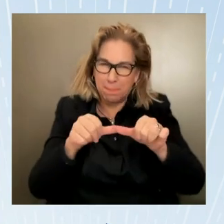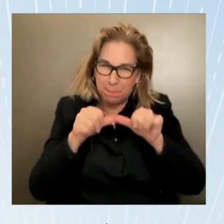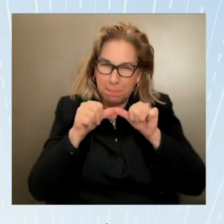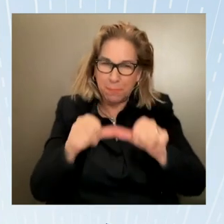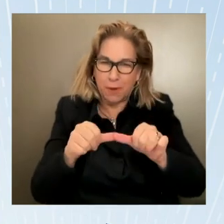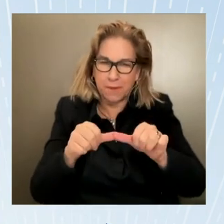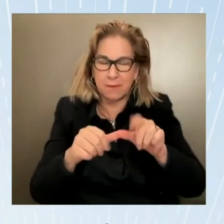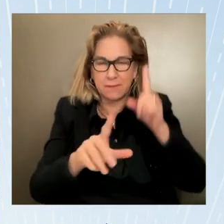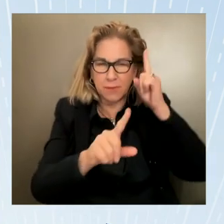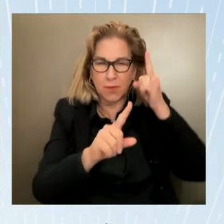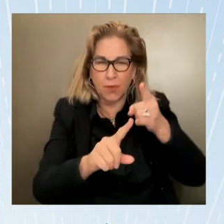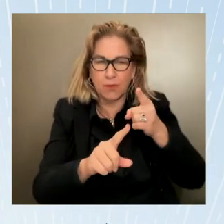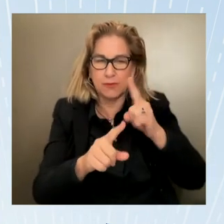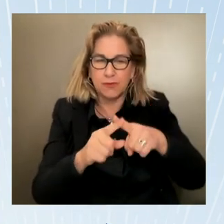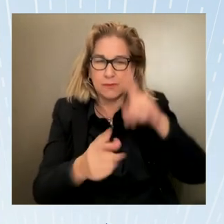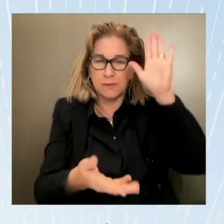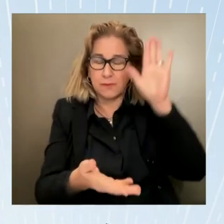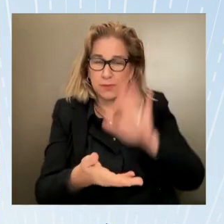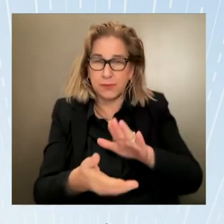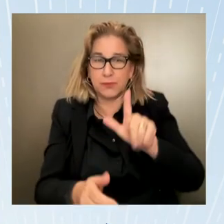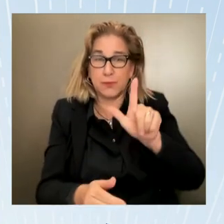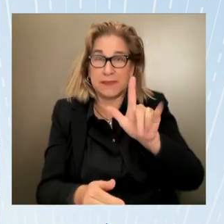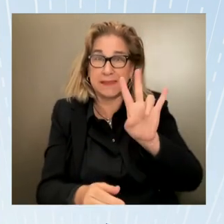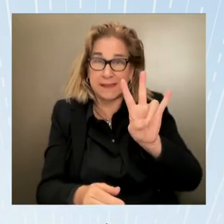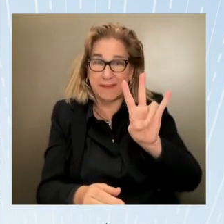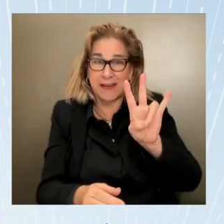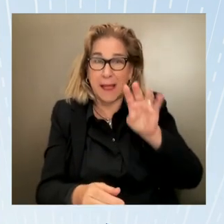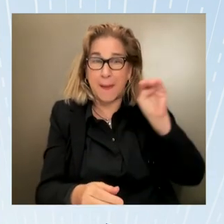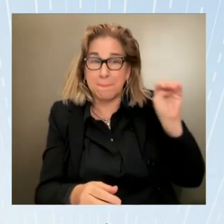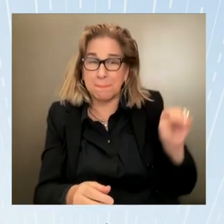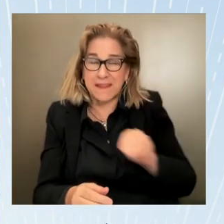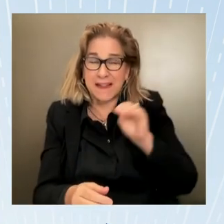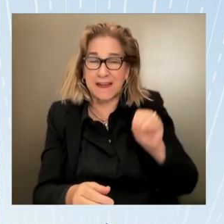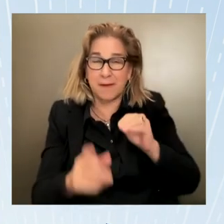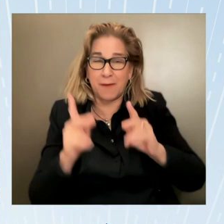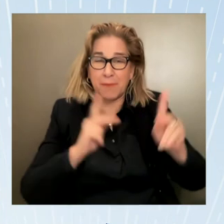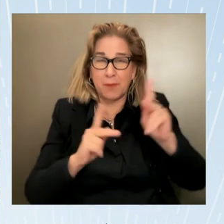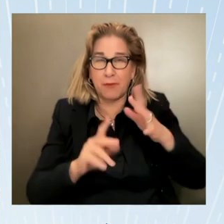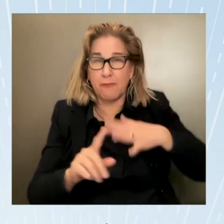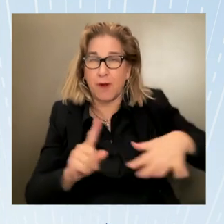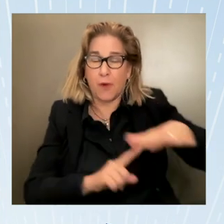through Force Through fraud through coercion the mother and daughter made to toil 11 hour